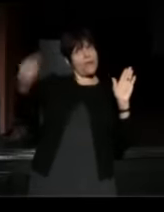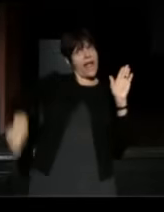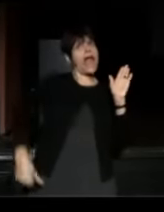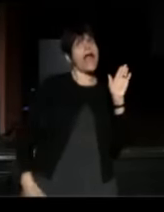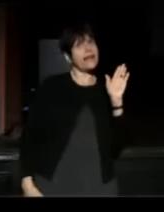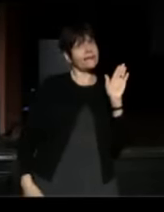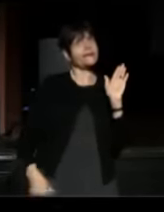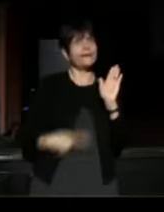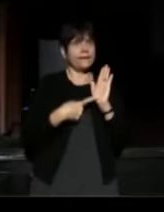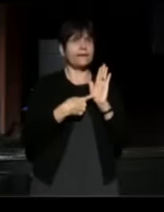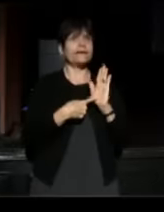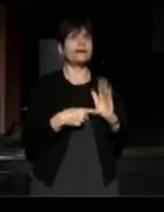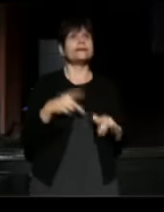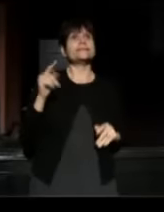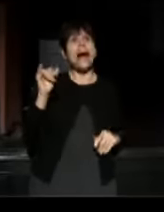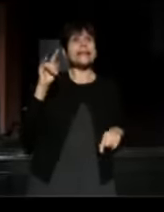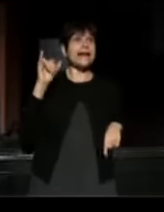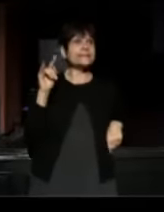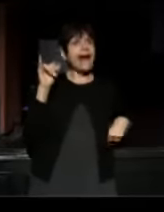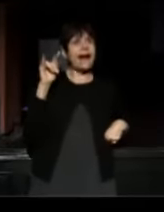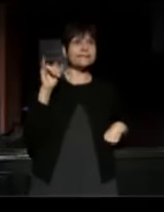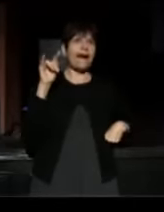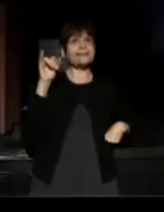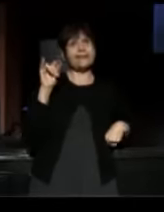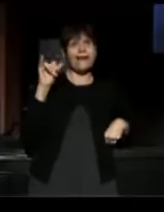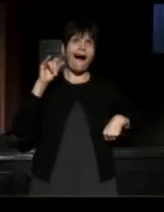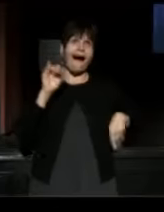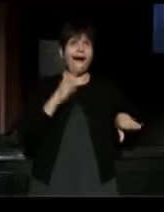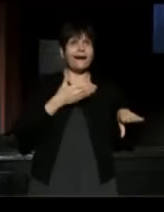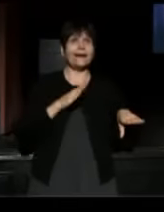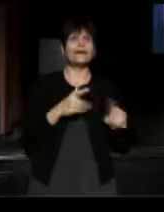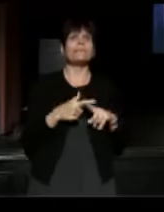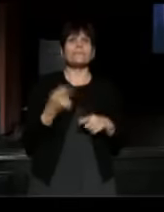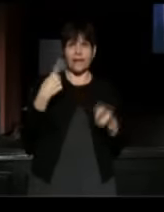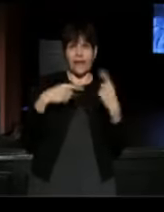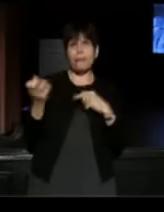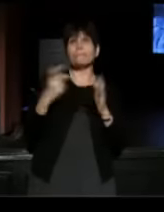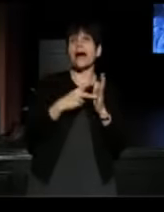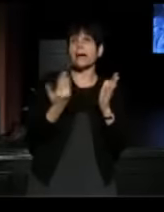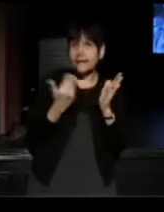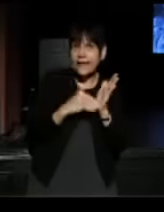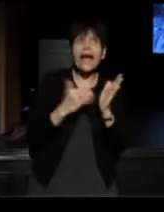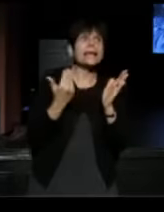(singing) (woman) From that beginning, I became enchanted